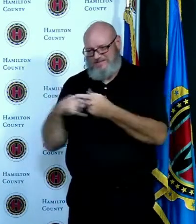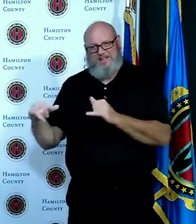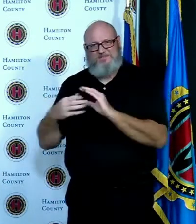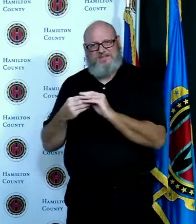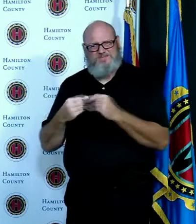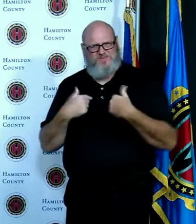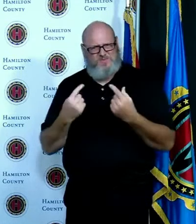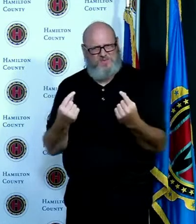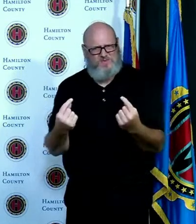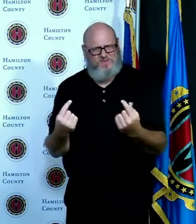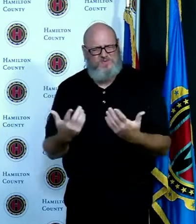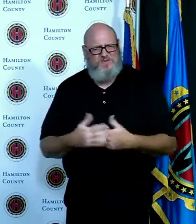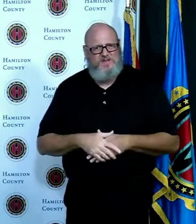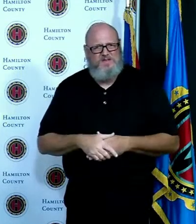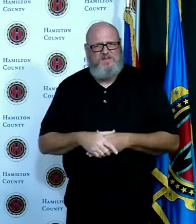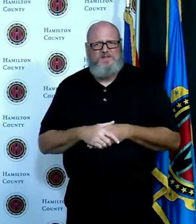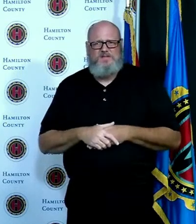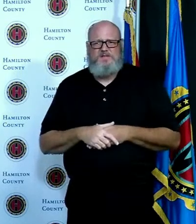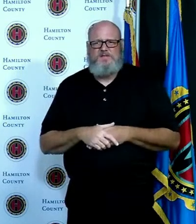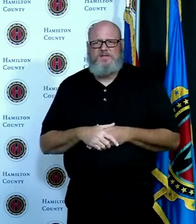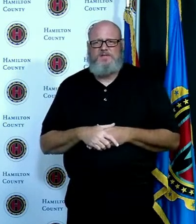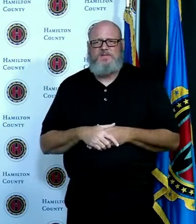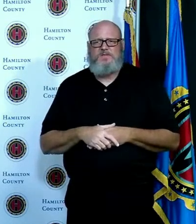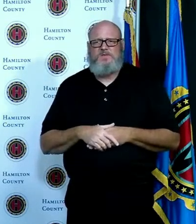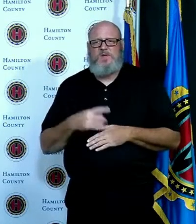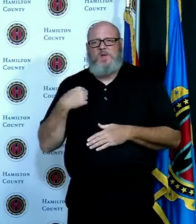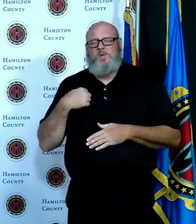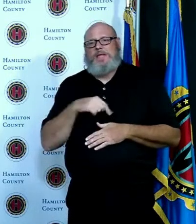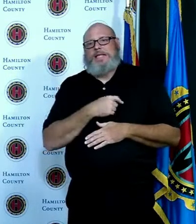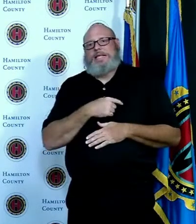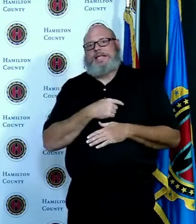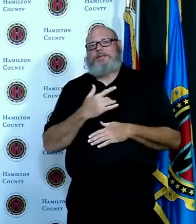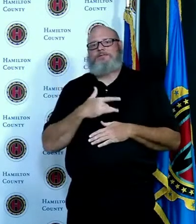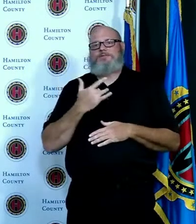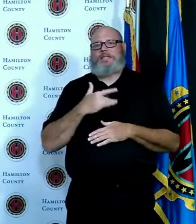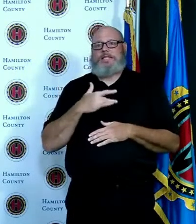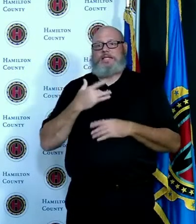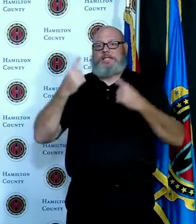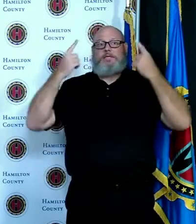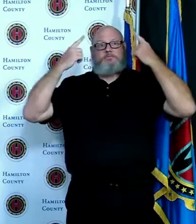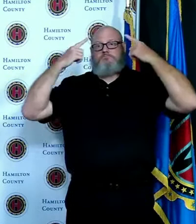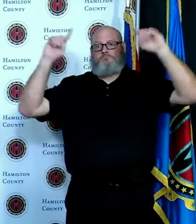question about it and you know what would be more effective is exactly what we talked about candidly